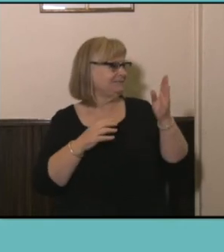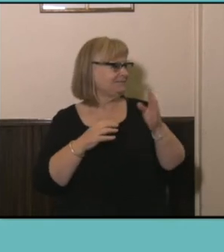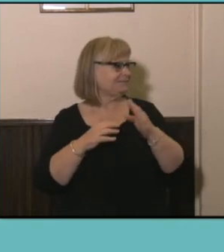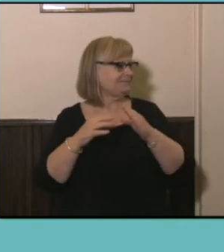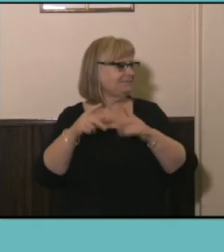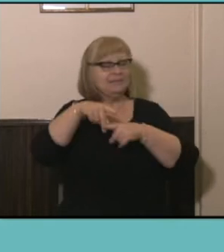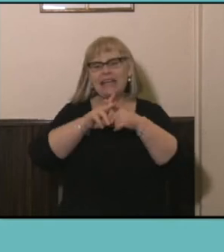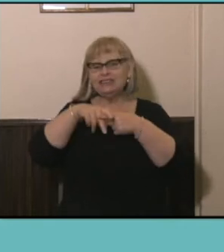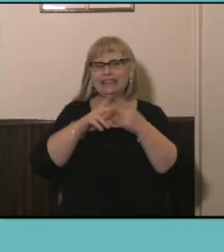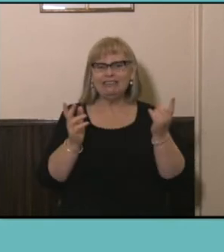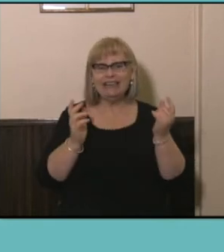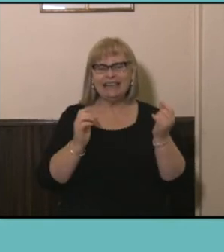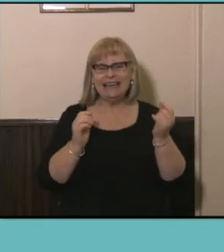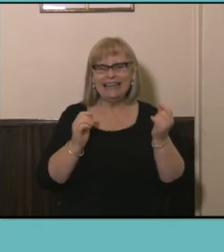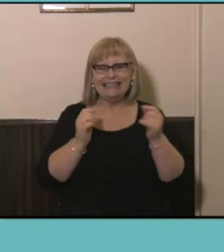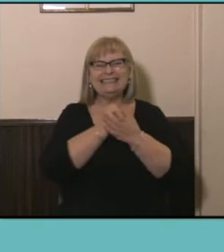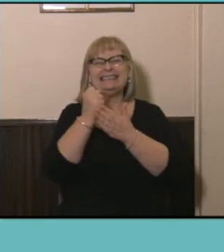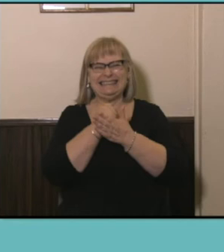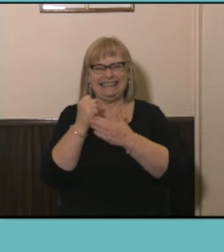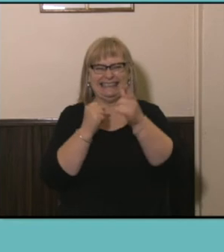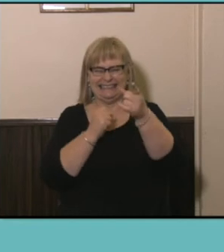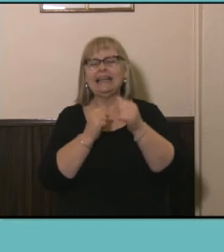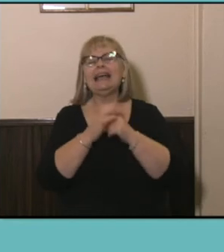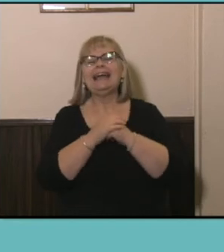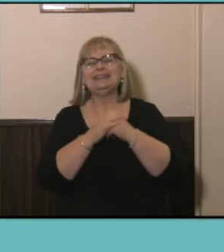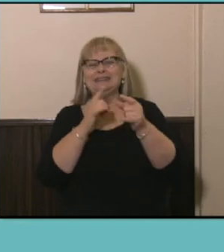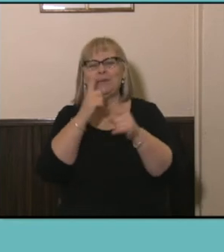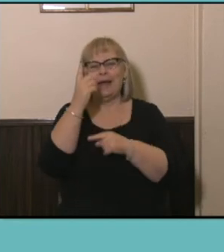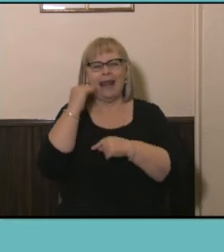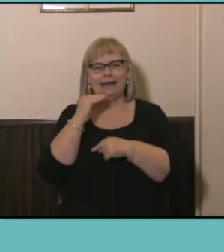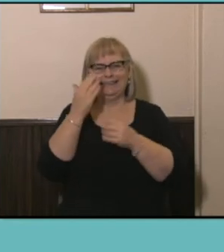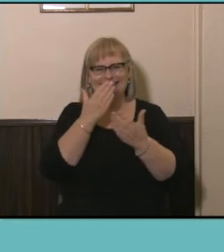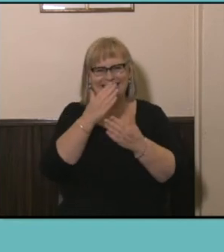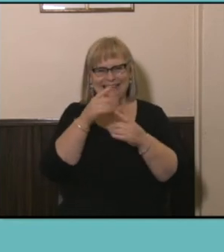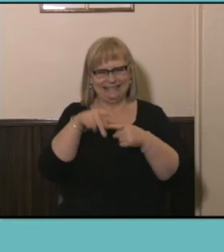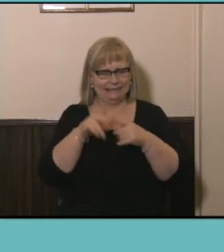but very very well represented in the room today. And Management and Commerce